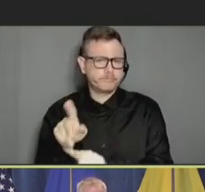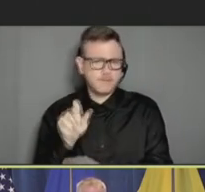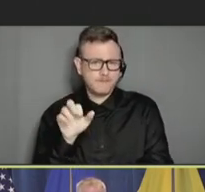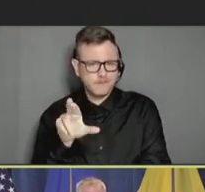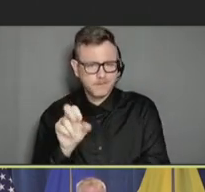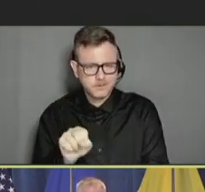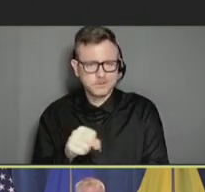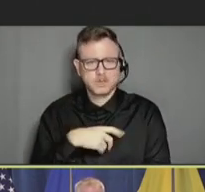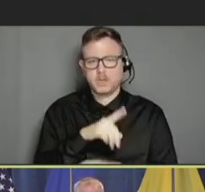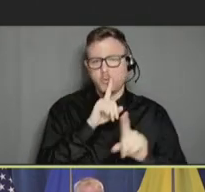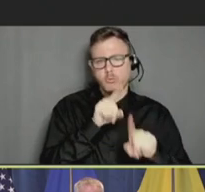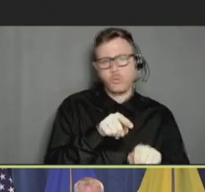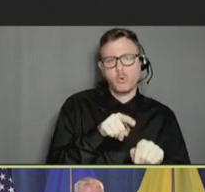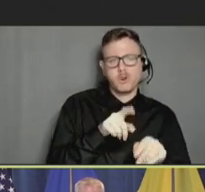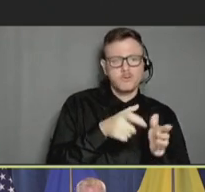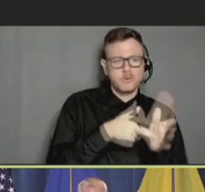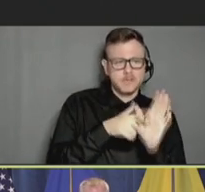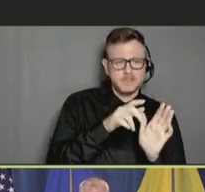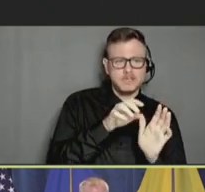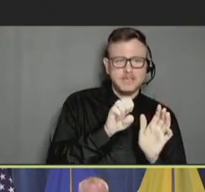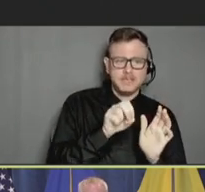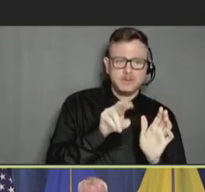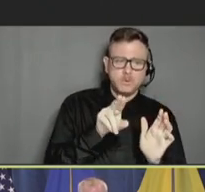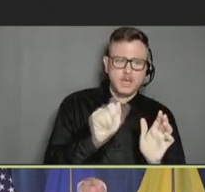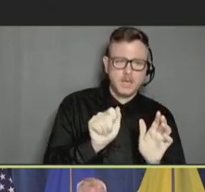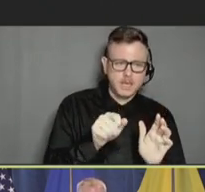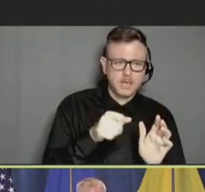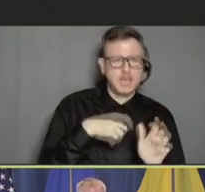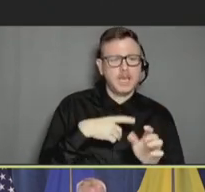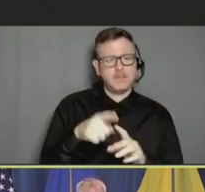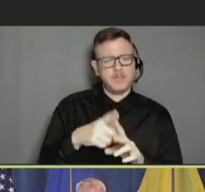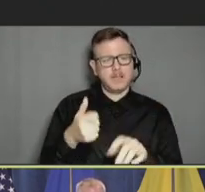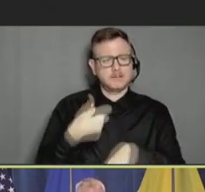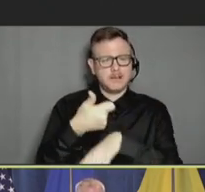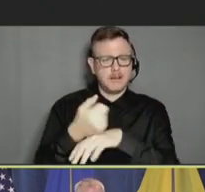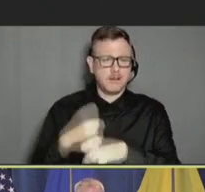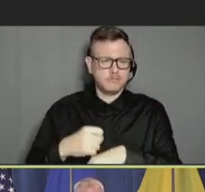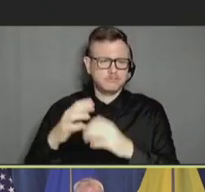under EUA, and implementation of the COVID-19 vaccine program.